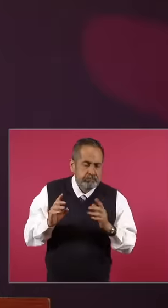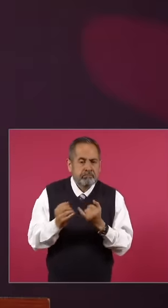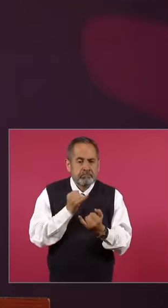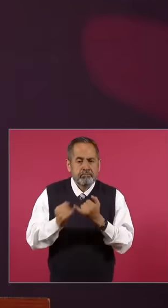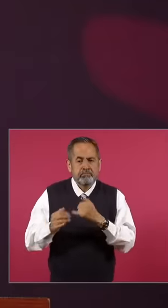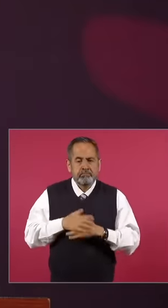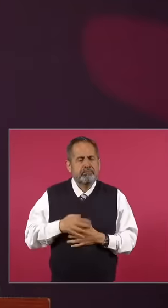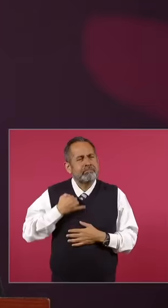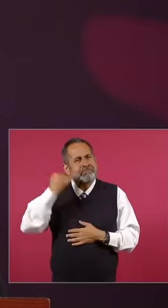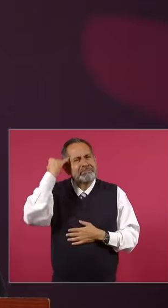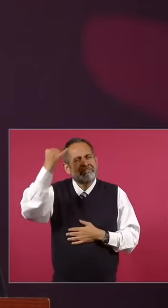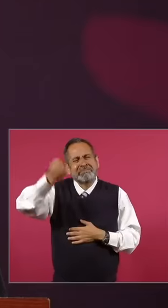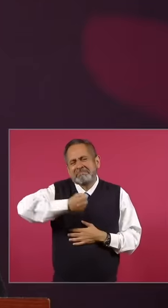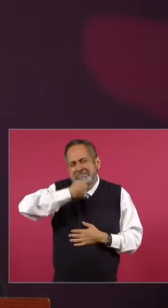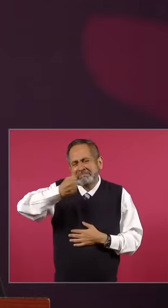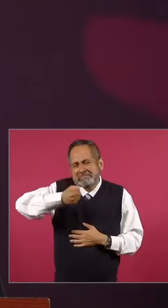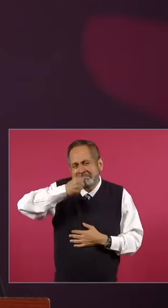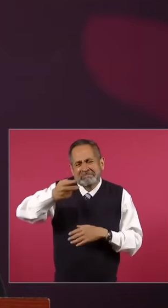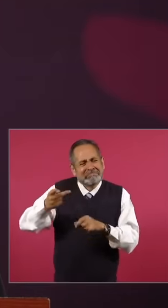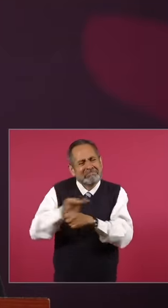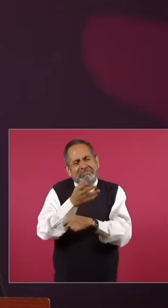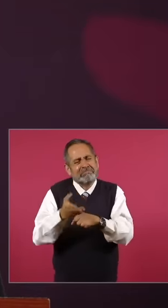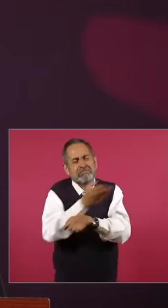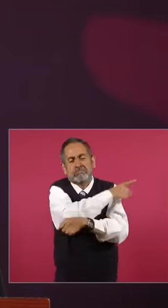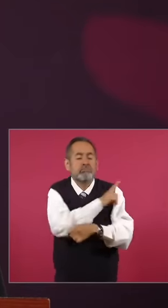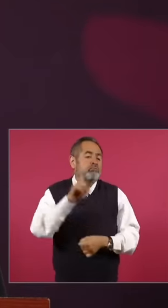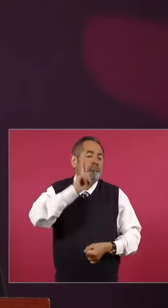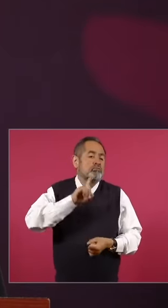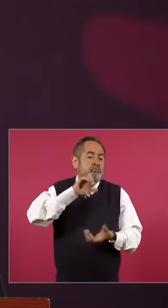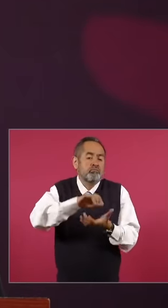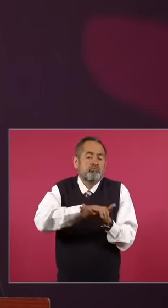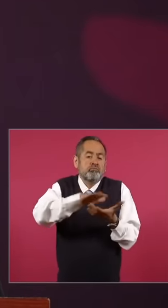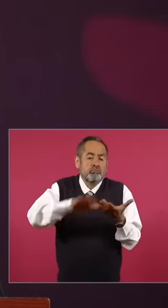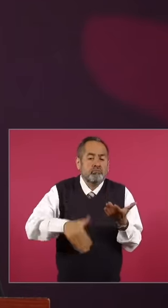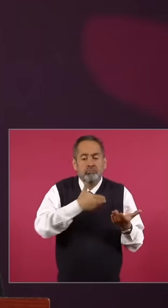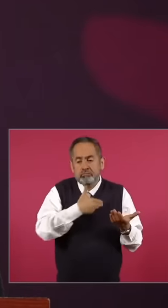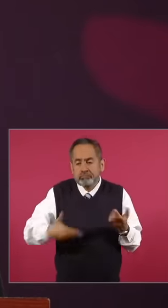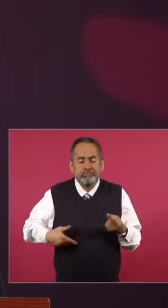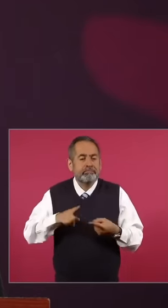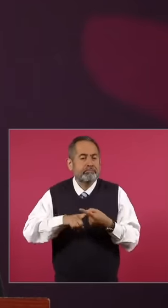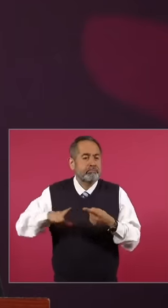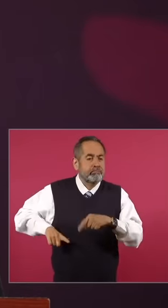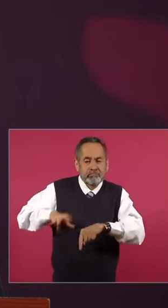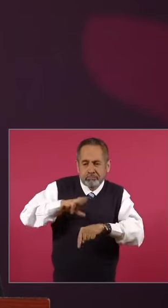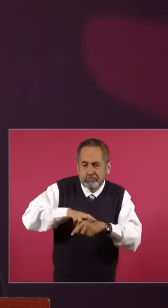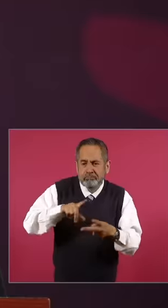it seems to me about the role of the wives of the presidents of the governors of mayors of